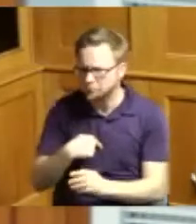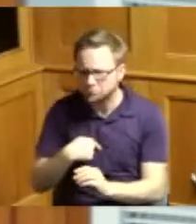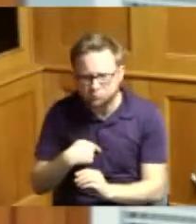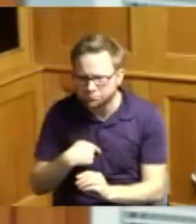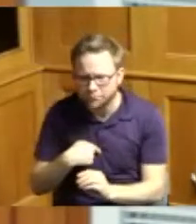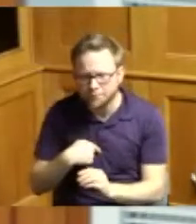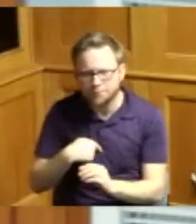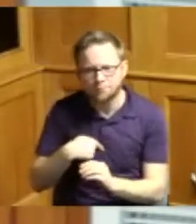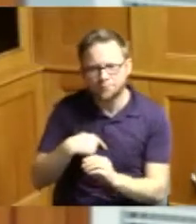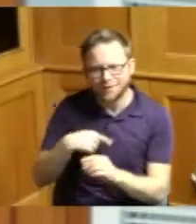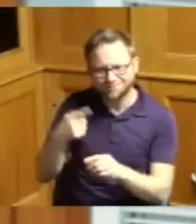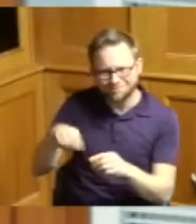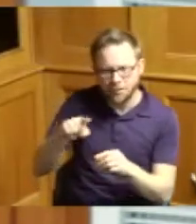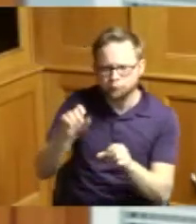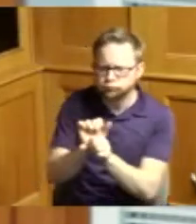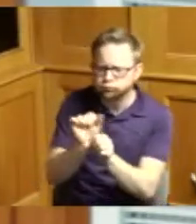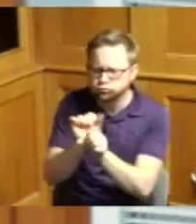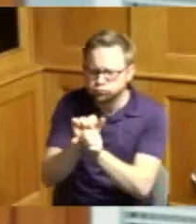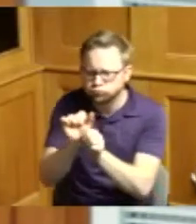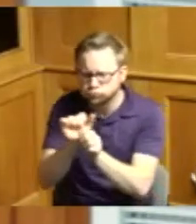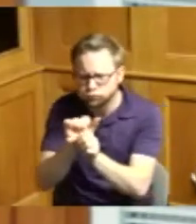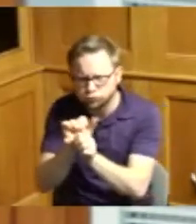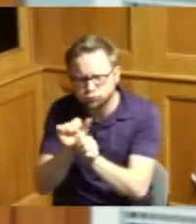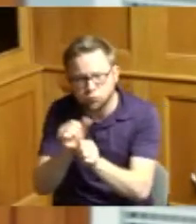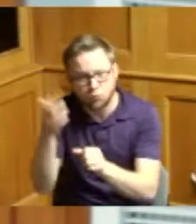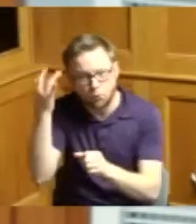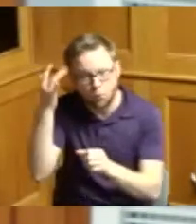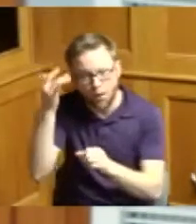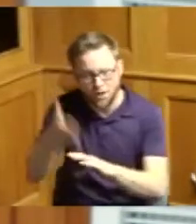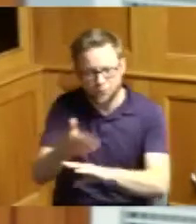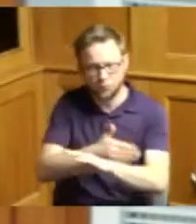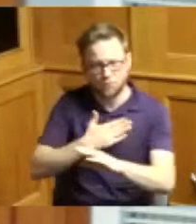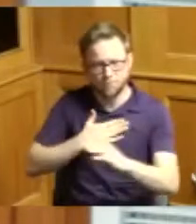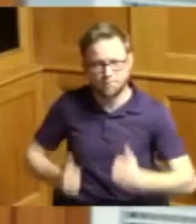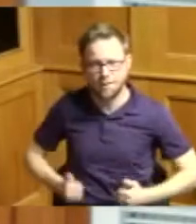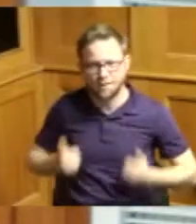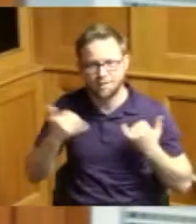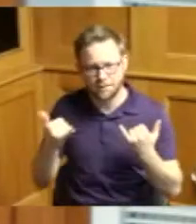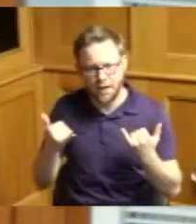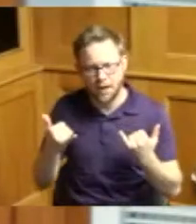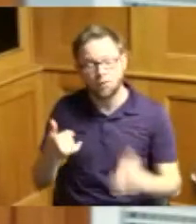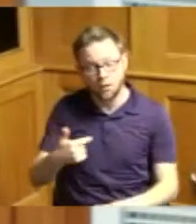it so that our lives would be better and so I teach history and one of the things I just want